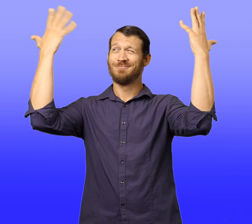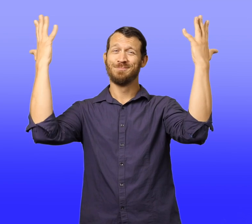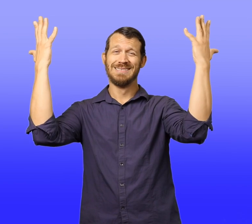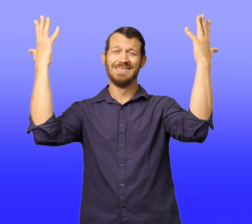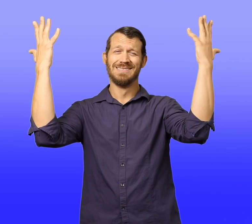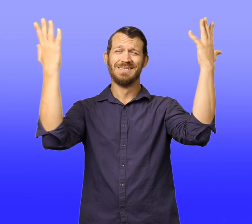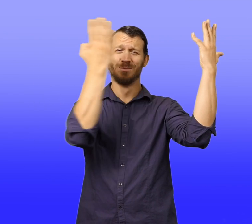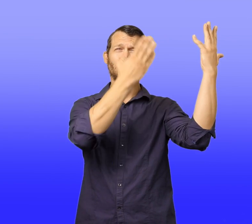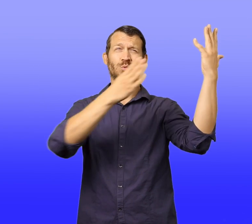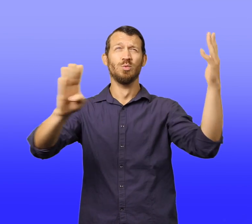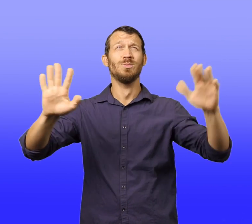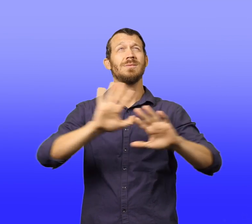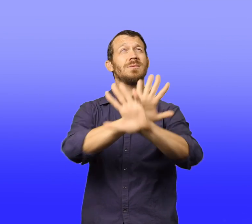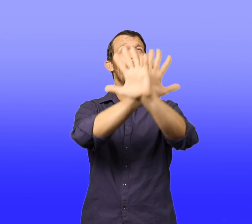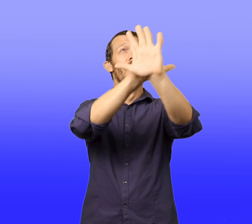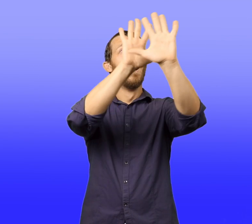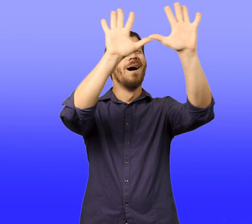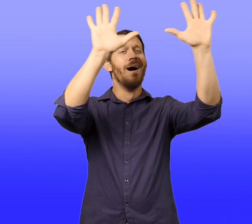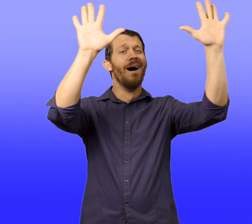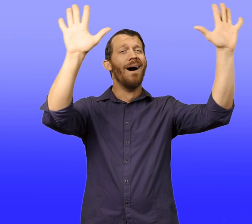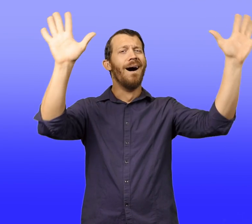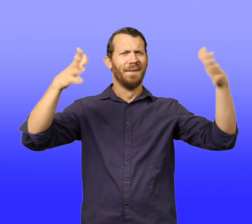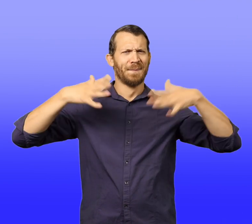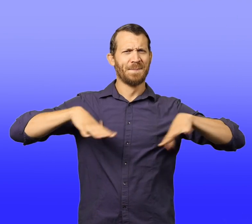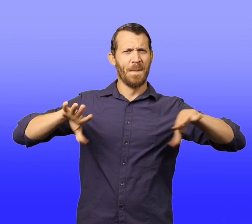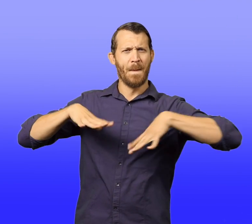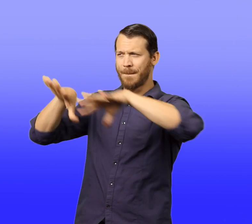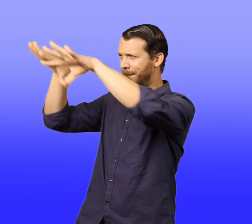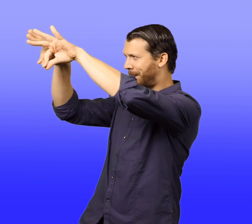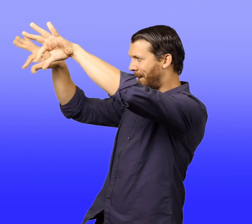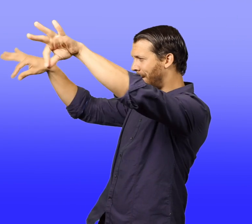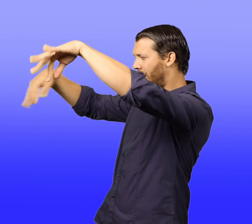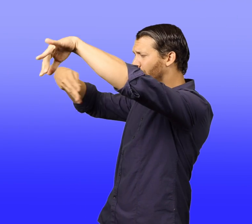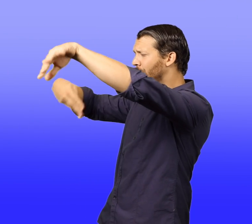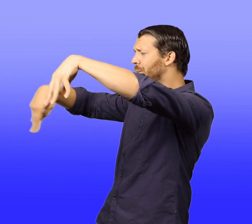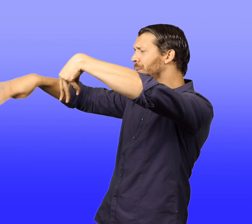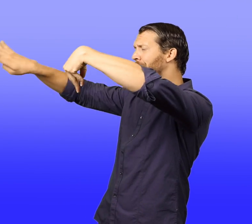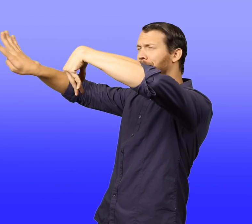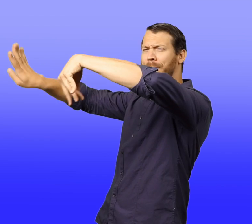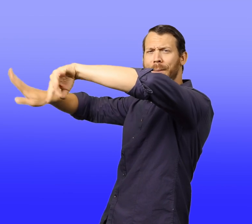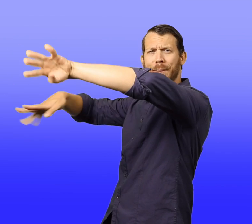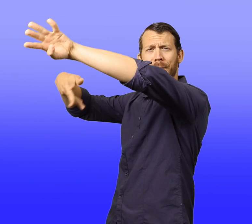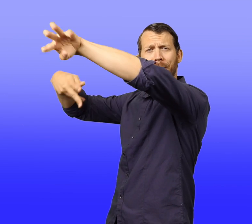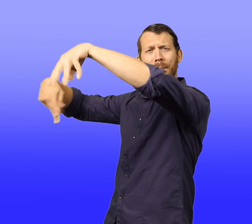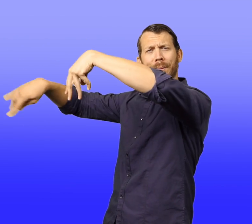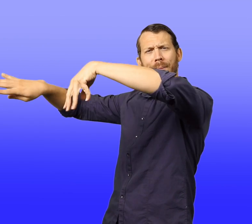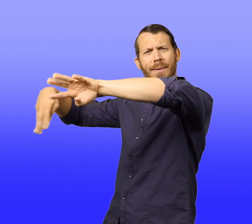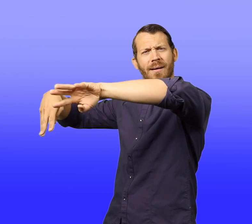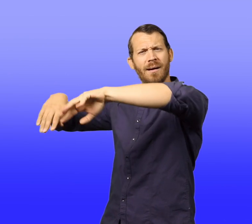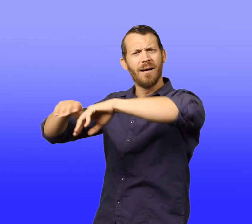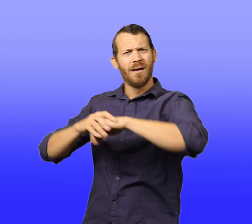The sky was blue, laundry hanging from a clothesline flapped in the breeze.